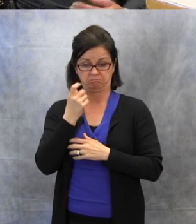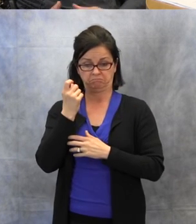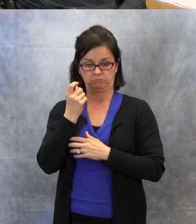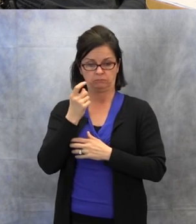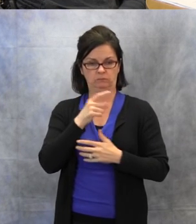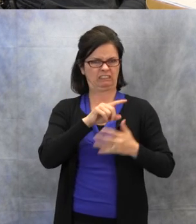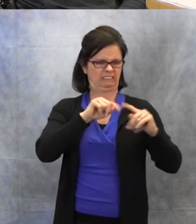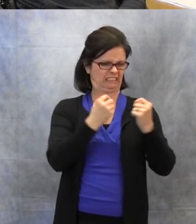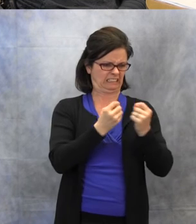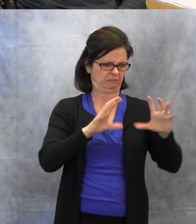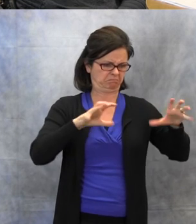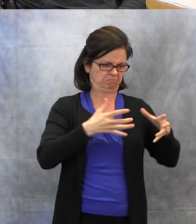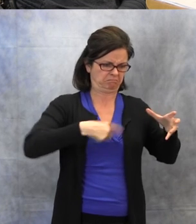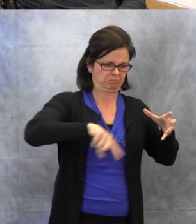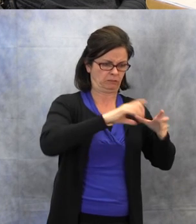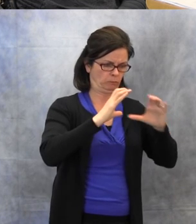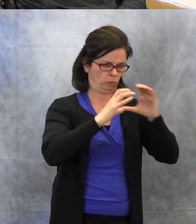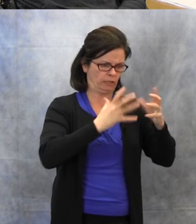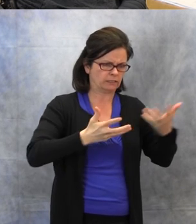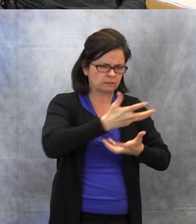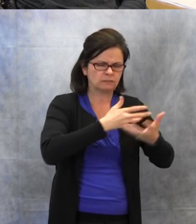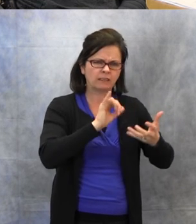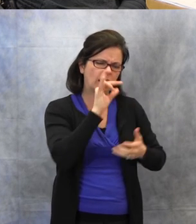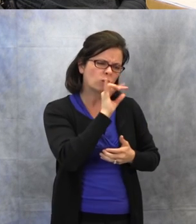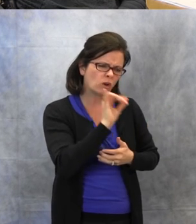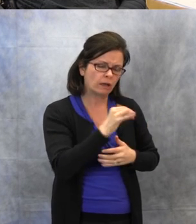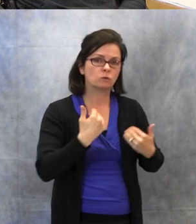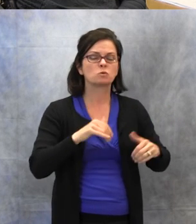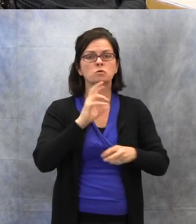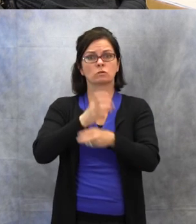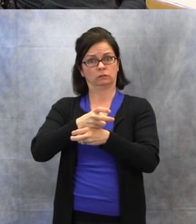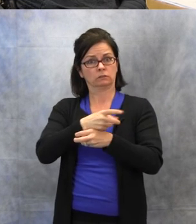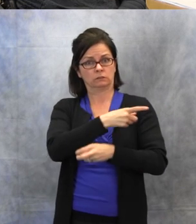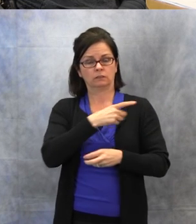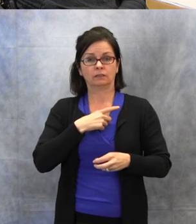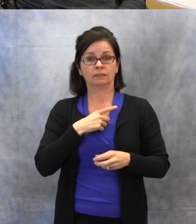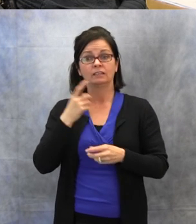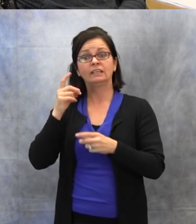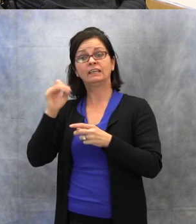That can be very difficult, especially when the teacher of the Deaf and hard of hearing